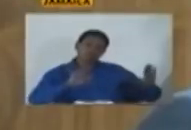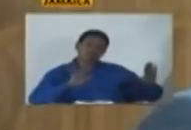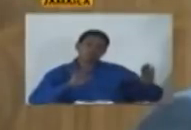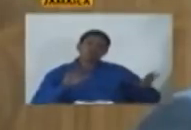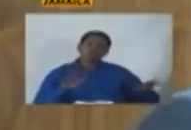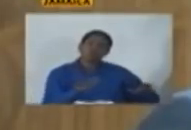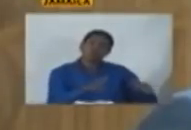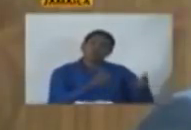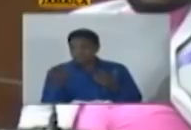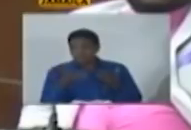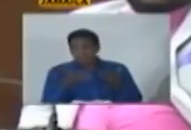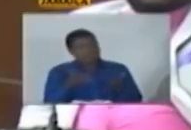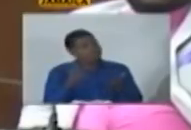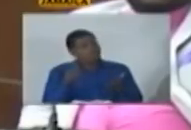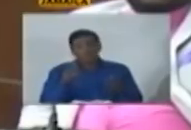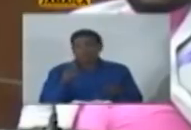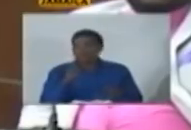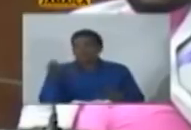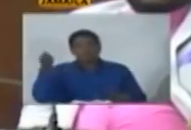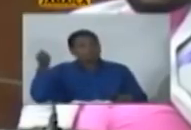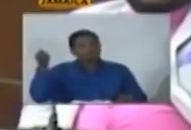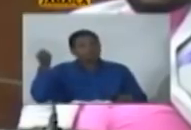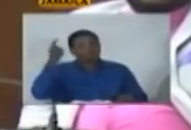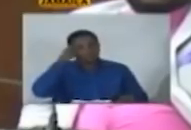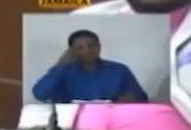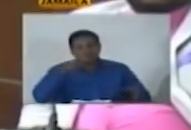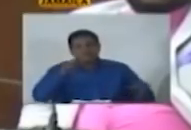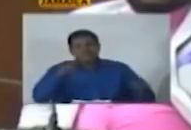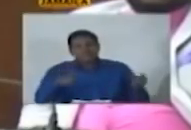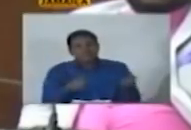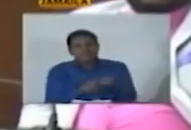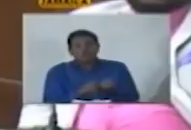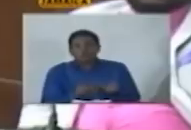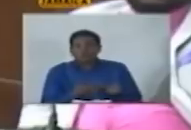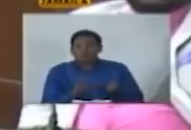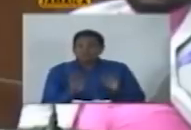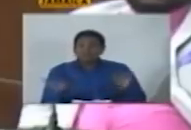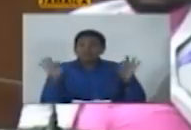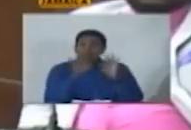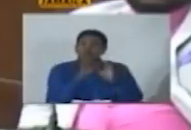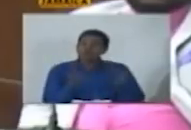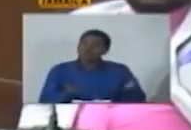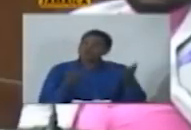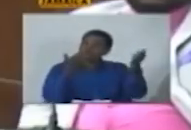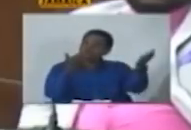within that law it is important to put this on the table mr. speaker hopefully